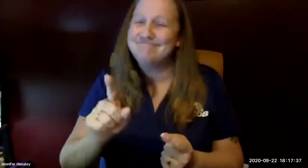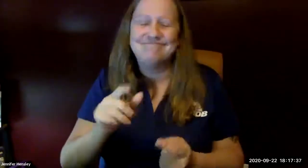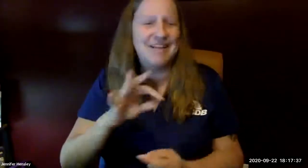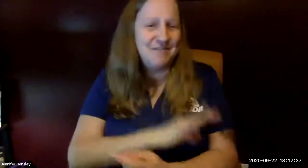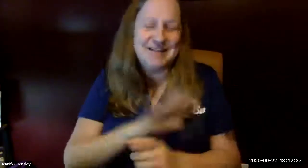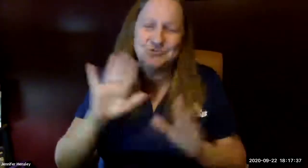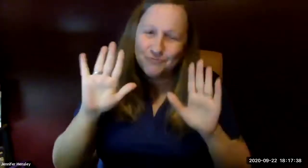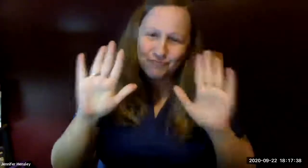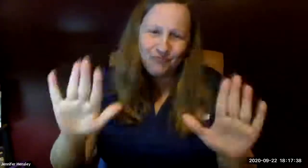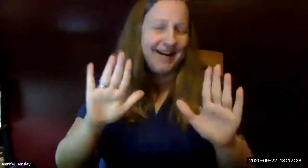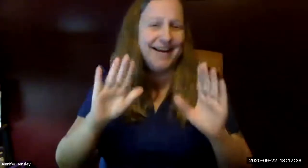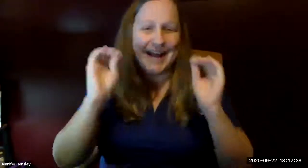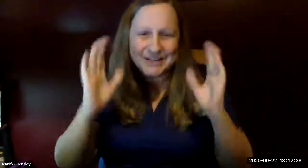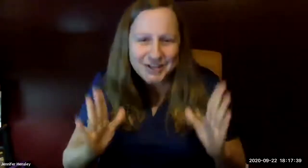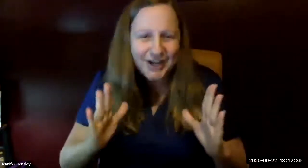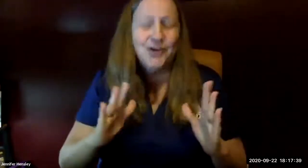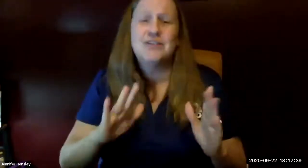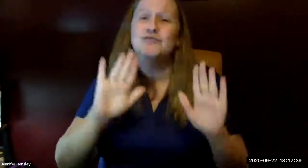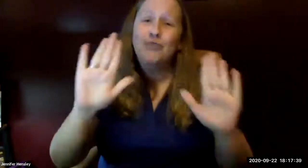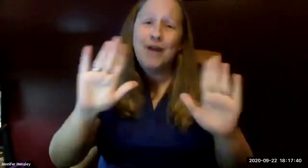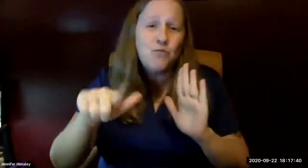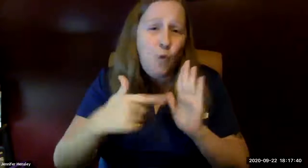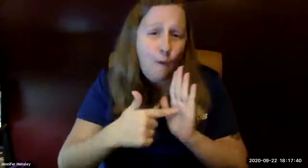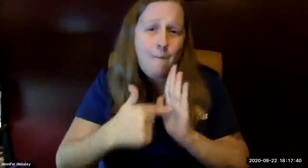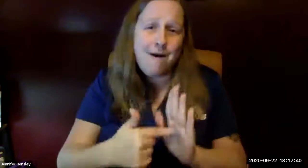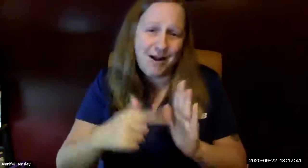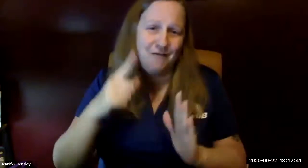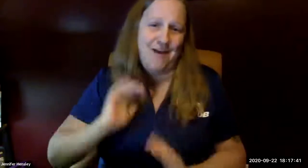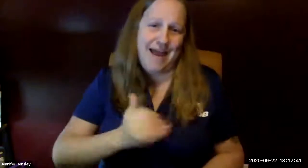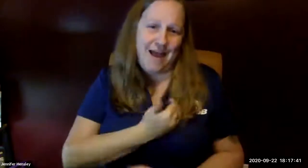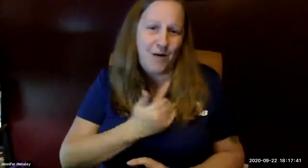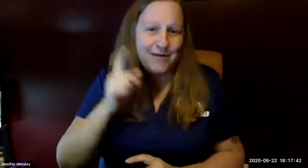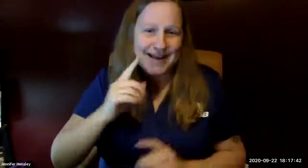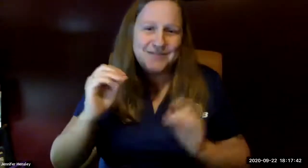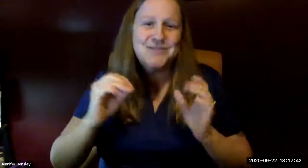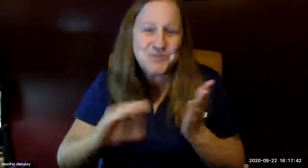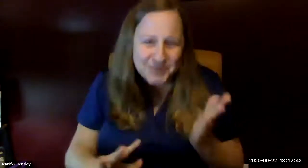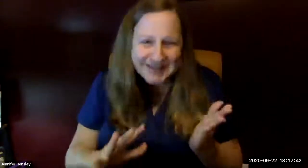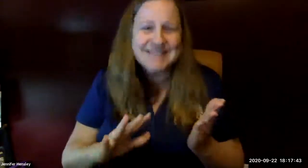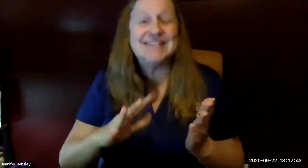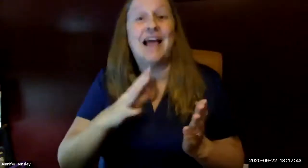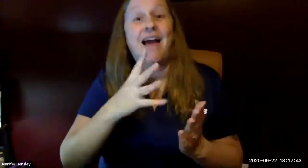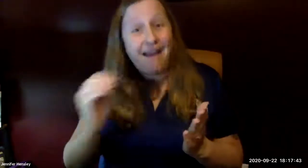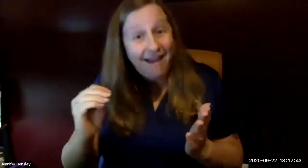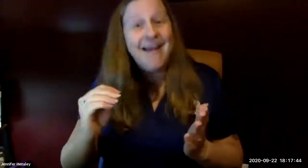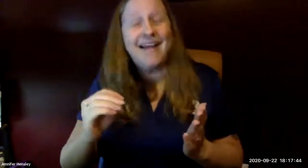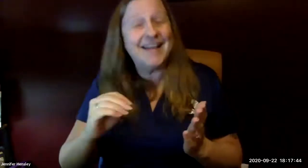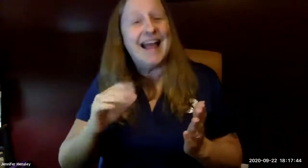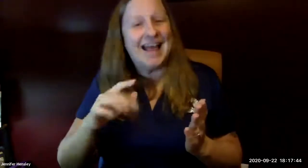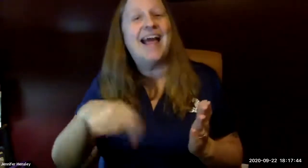grab the opportunity and meet flint he's a great educator